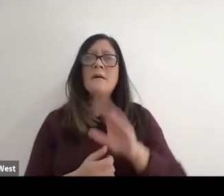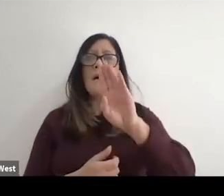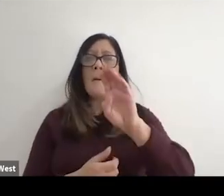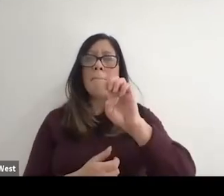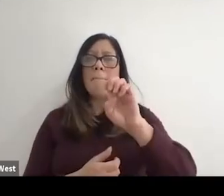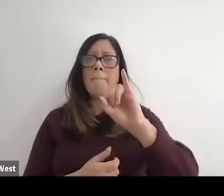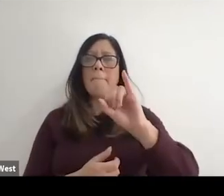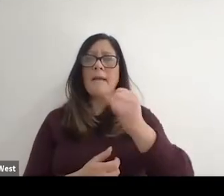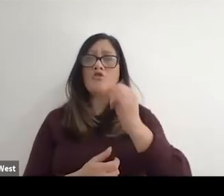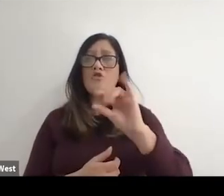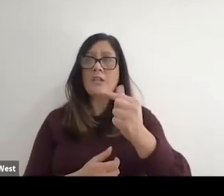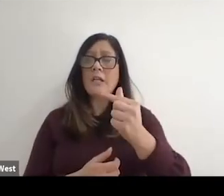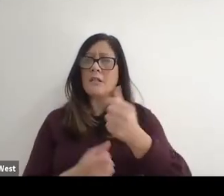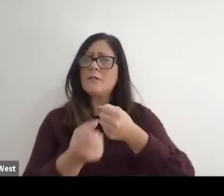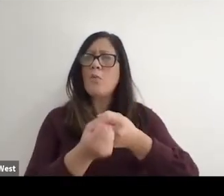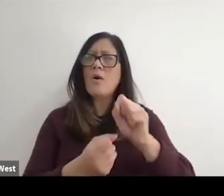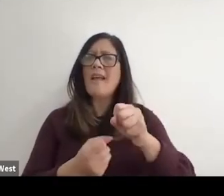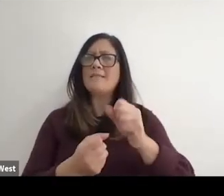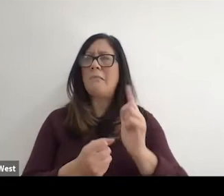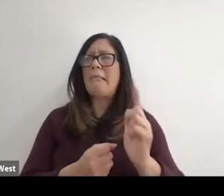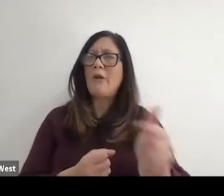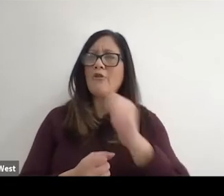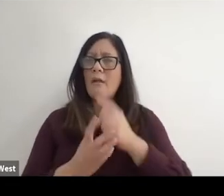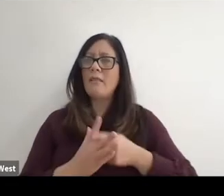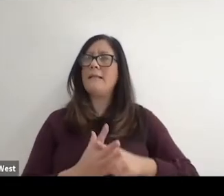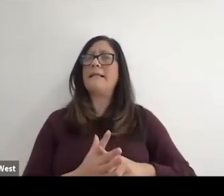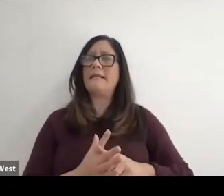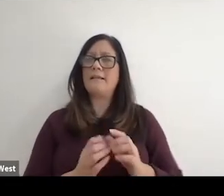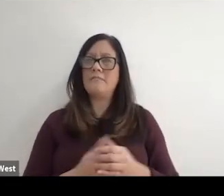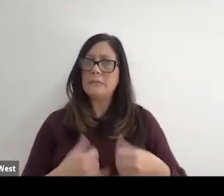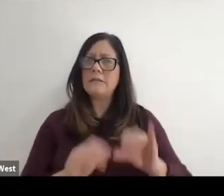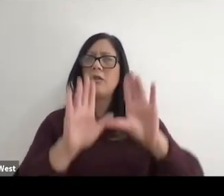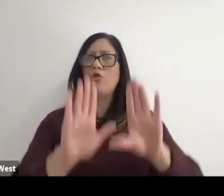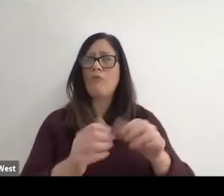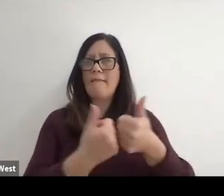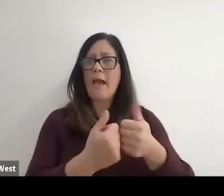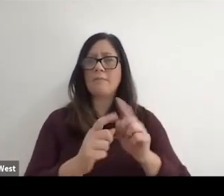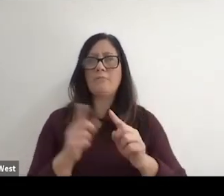but they did it quite late in the day. But we still are great great games there,